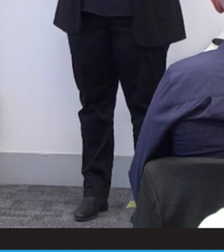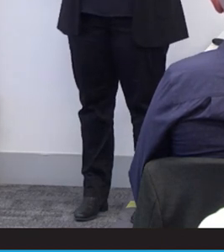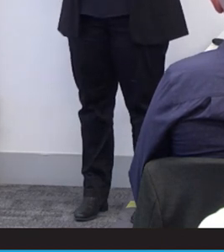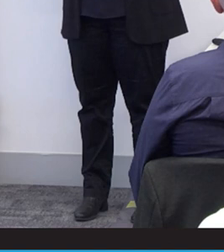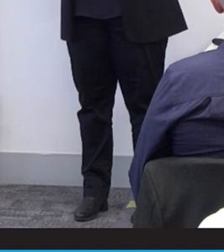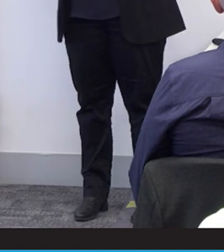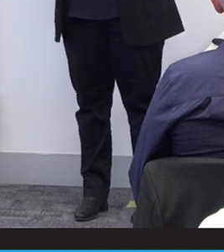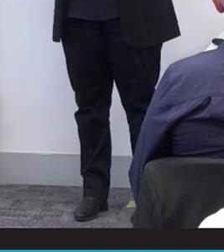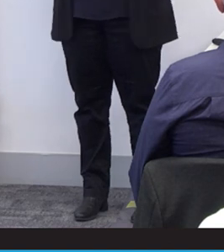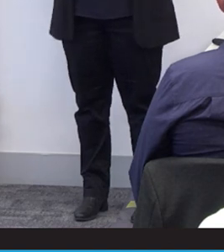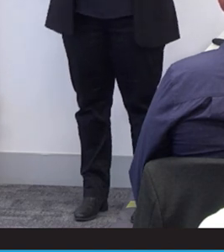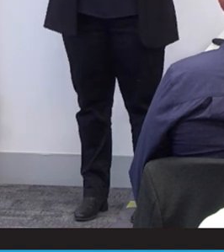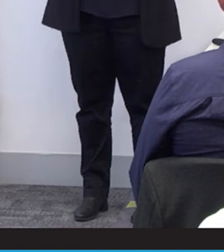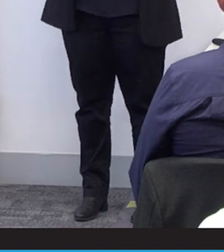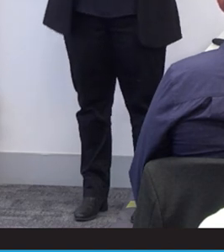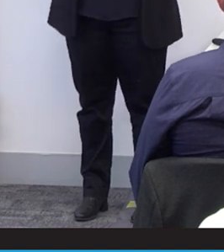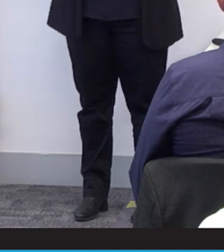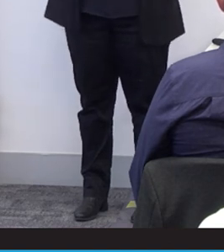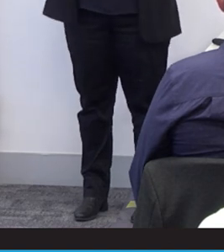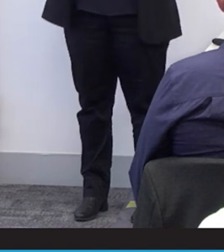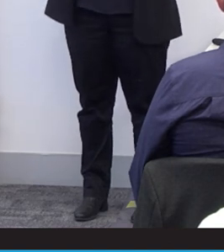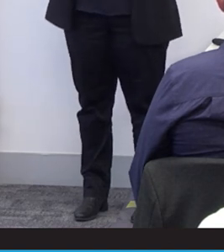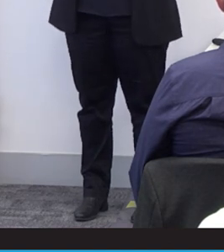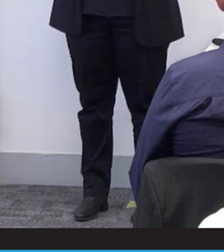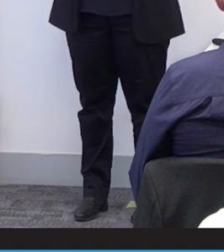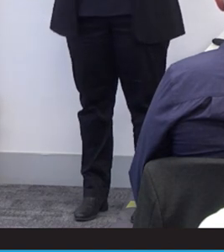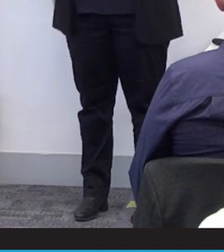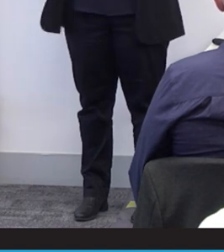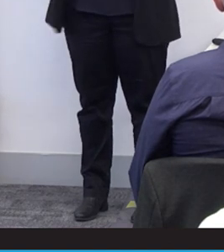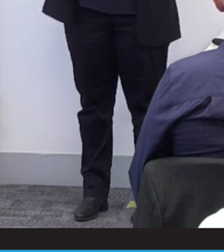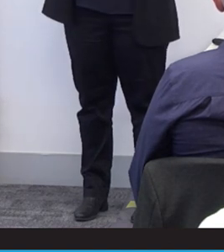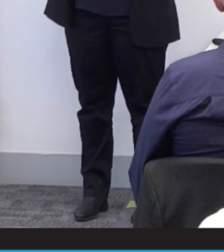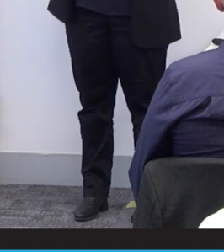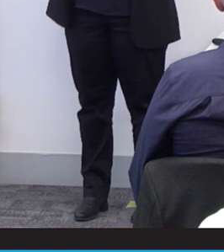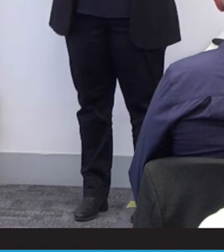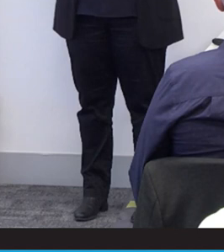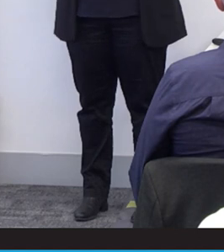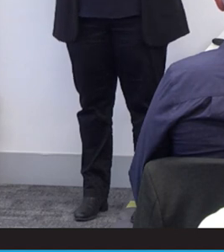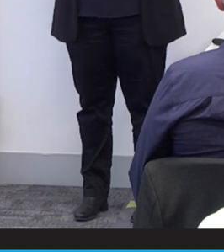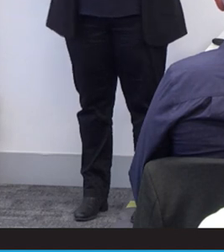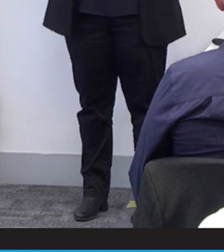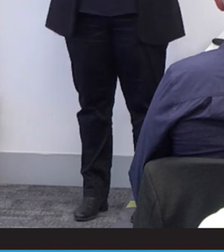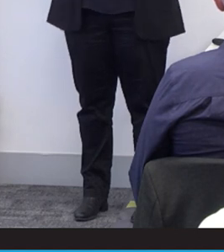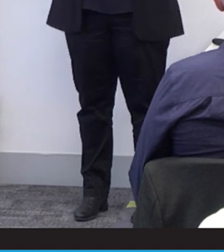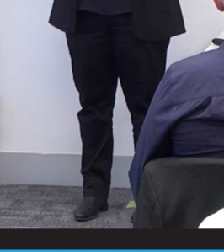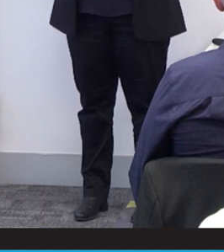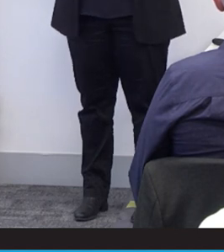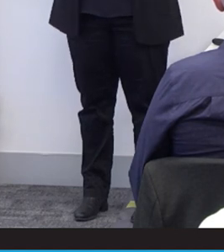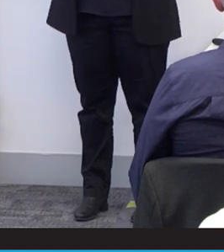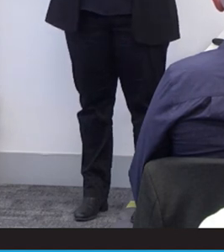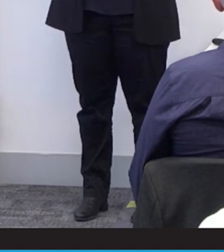I really liked was shredding. When I graduated, the school reminded my mum that I could be put